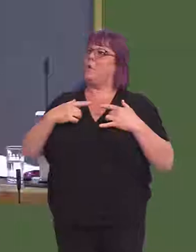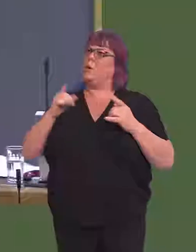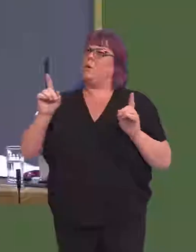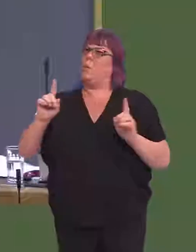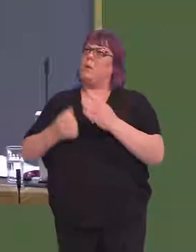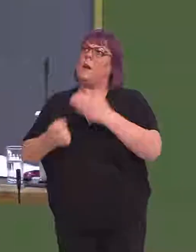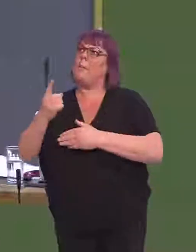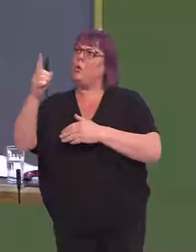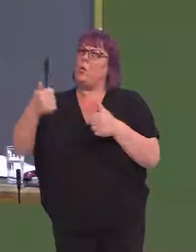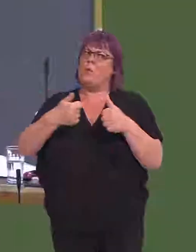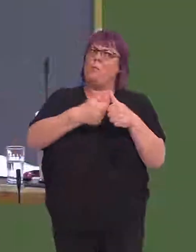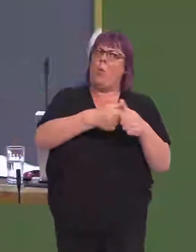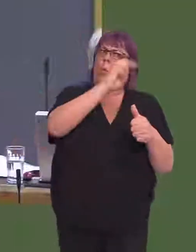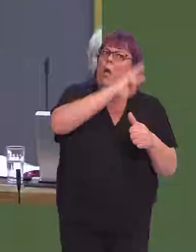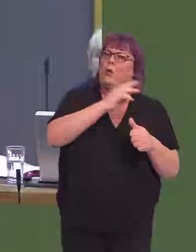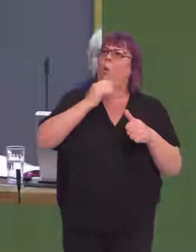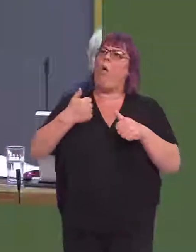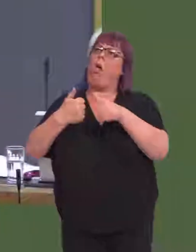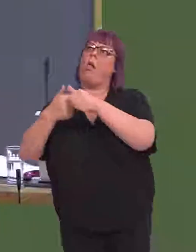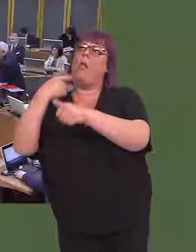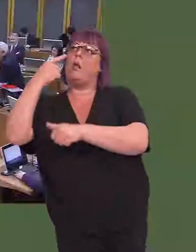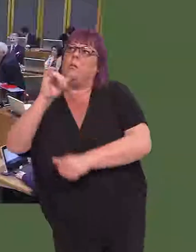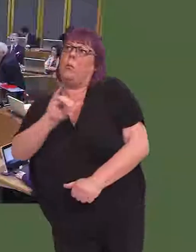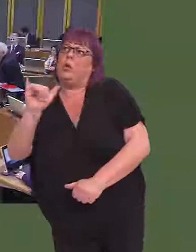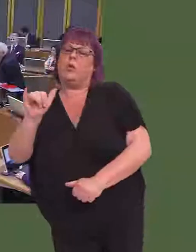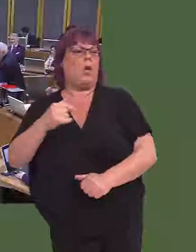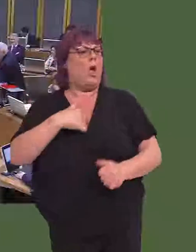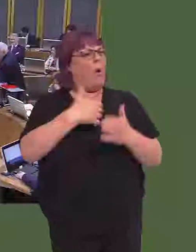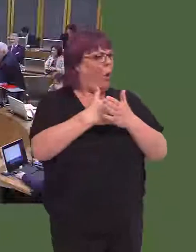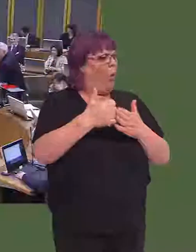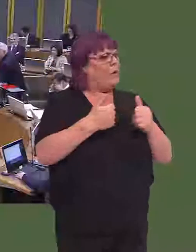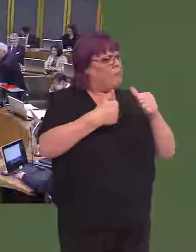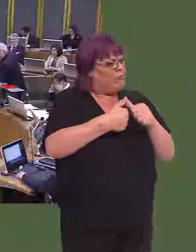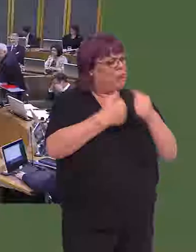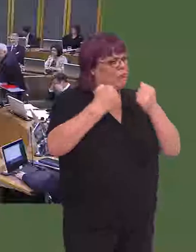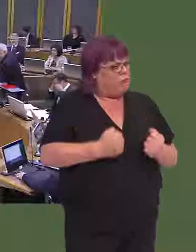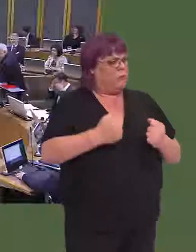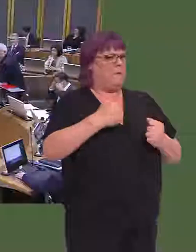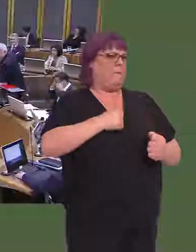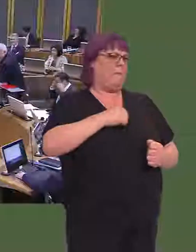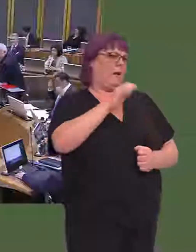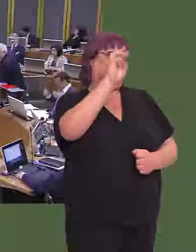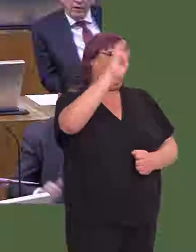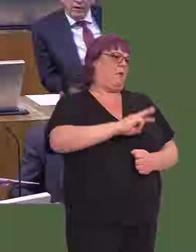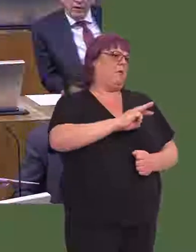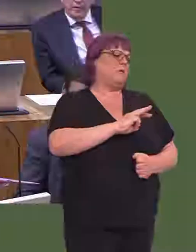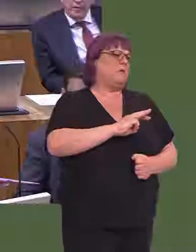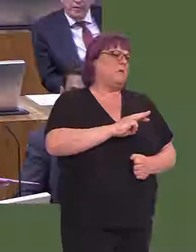Are you going to stand up for Wales or for Westminster? Carwyn Jones AM: I will always stand up for my country. It may be that others will